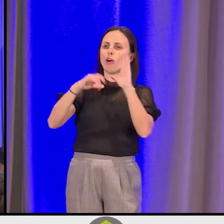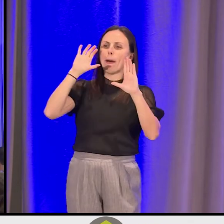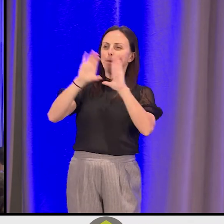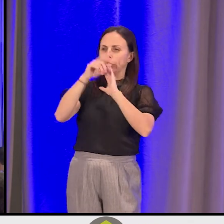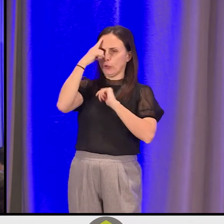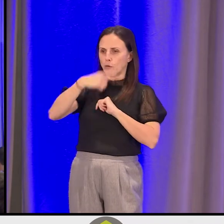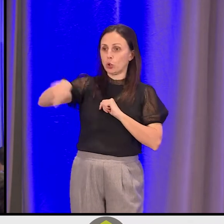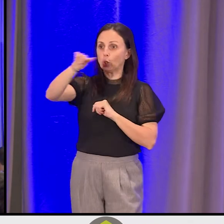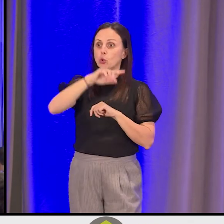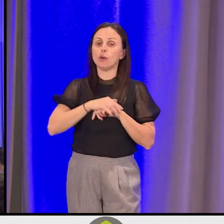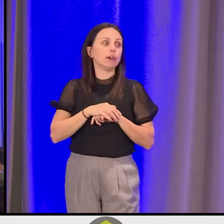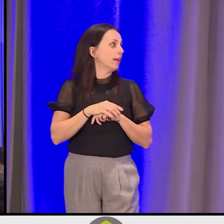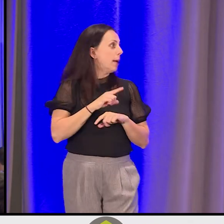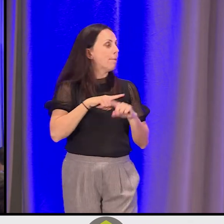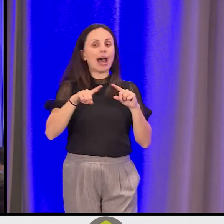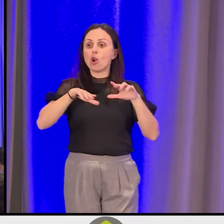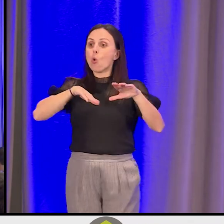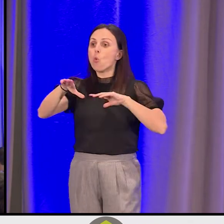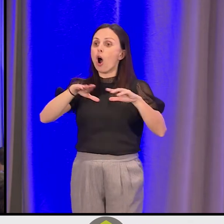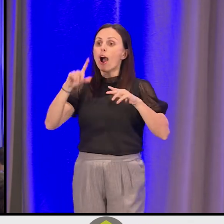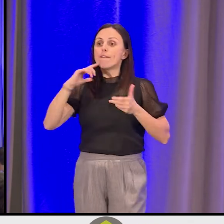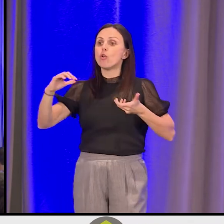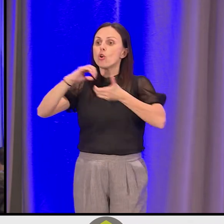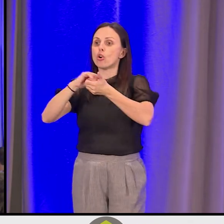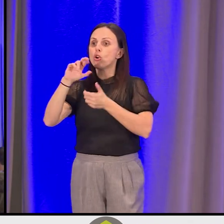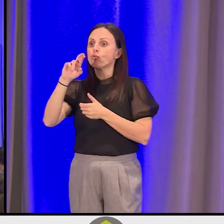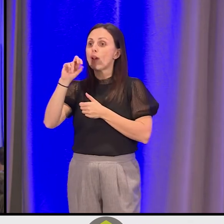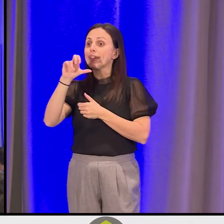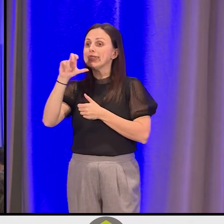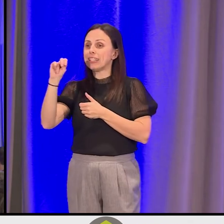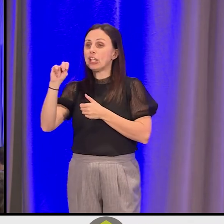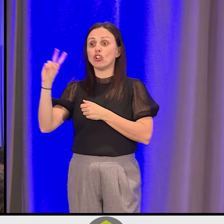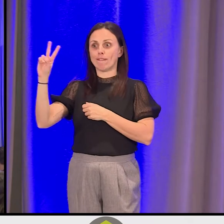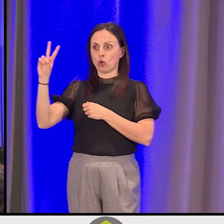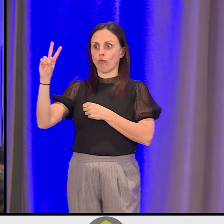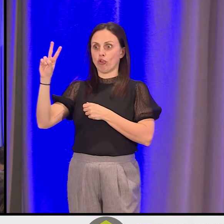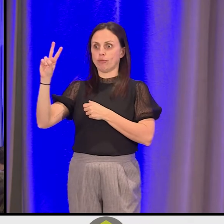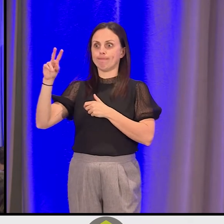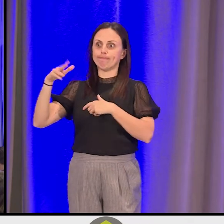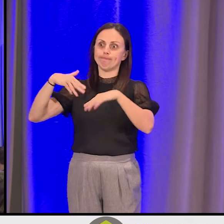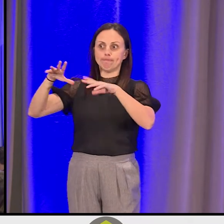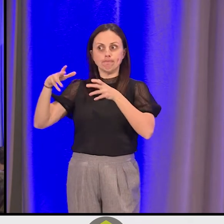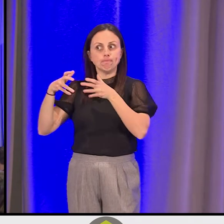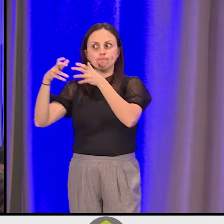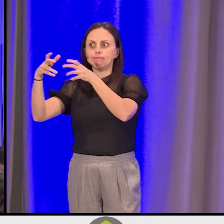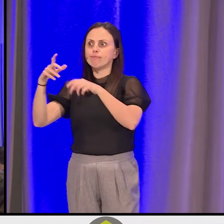But it was the Walk for Reconciliation in Vancouver. And it was a real culmination